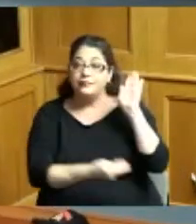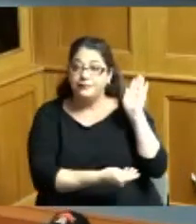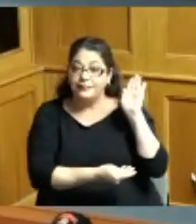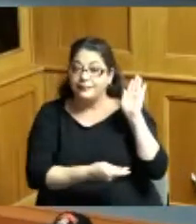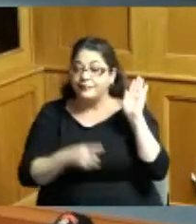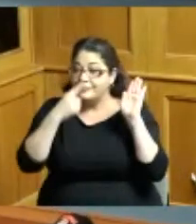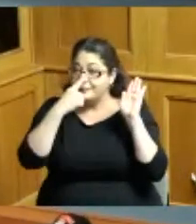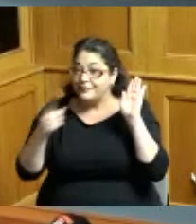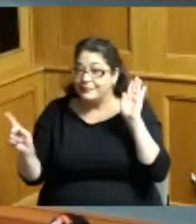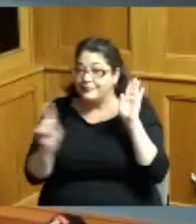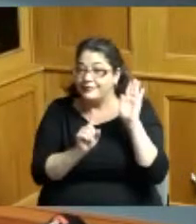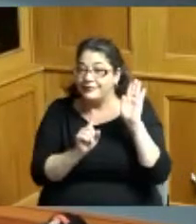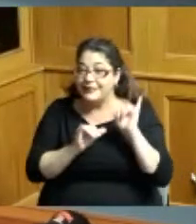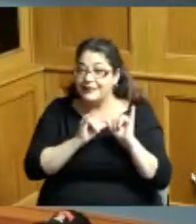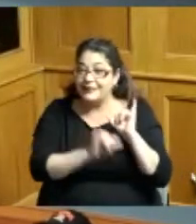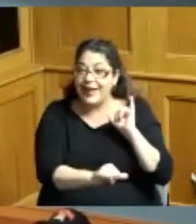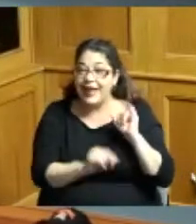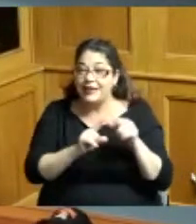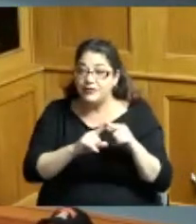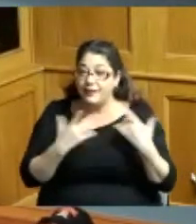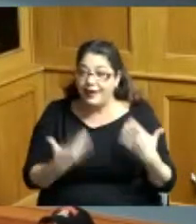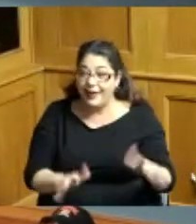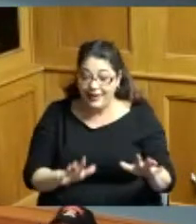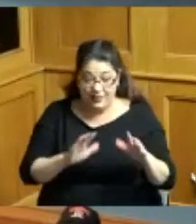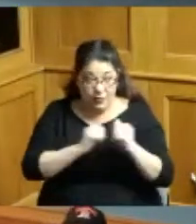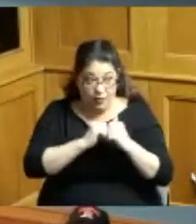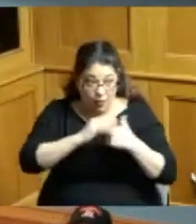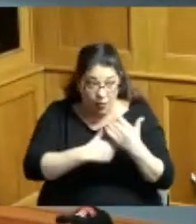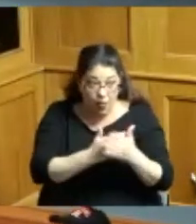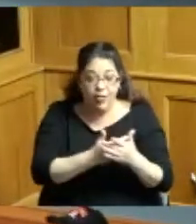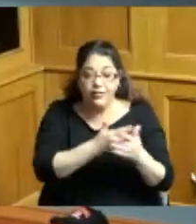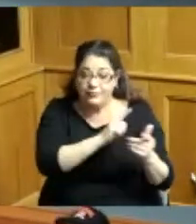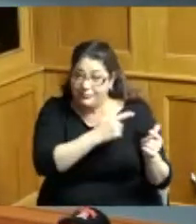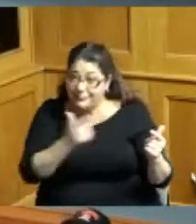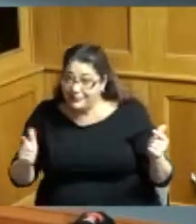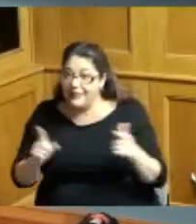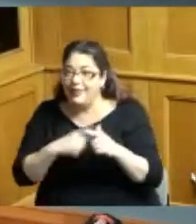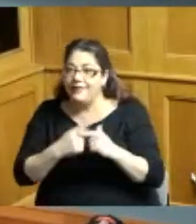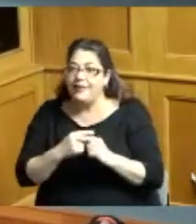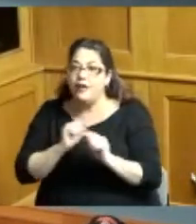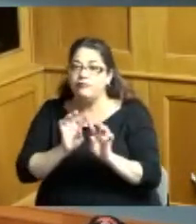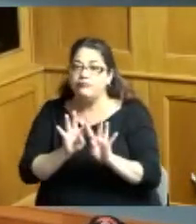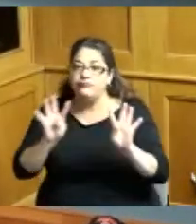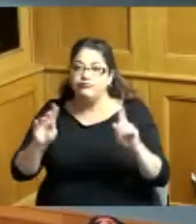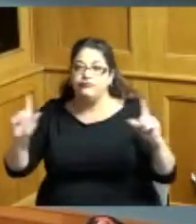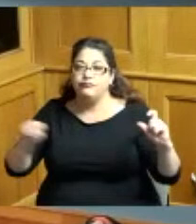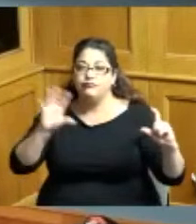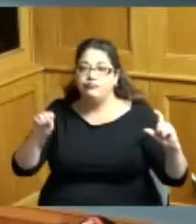can stay to the end we'll do a group picture with everyone and also since on our agenda we do have